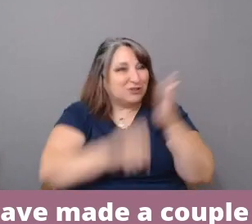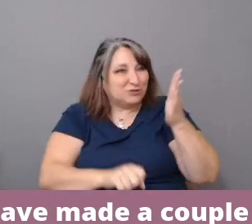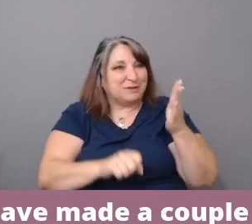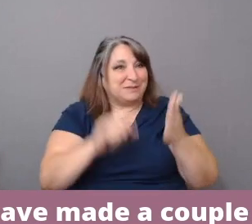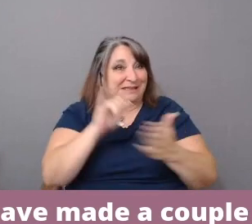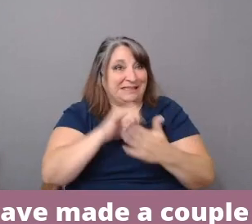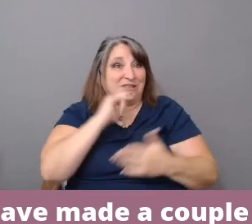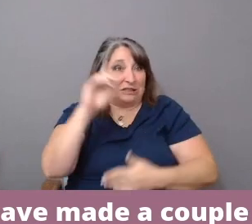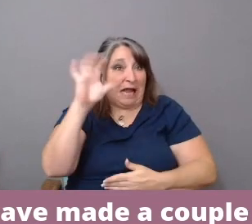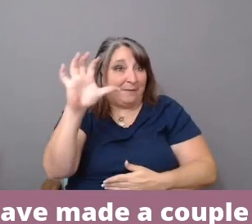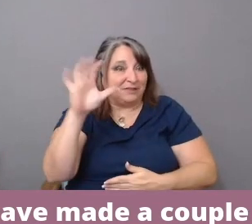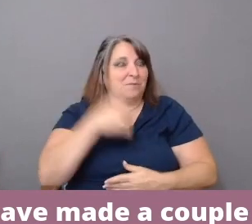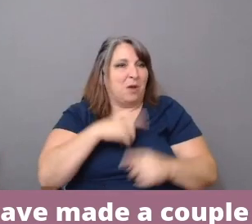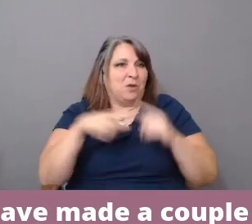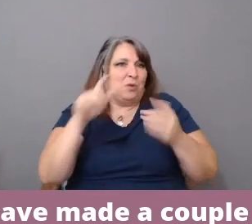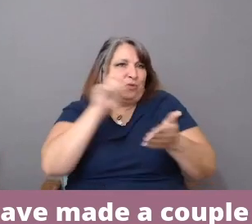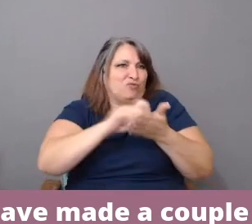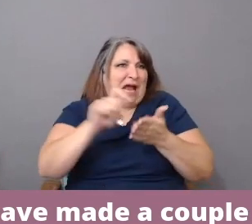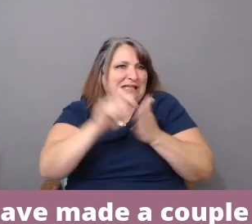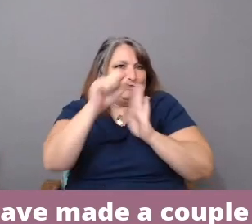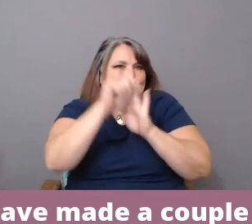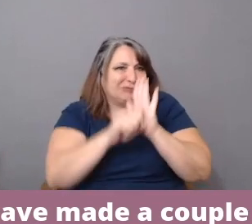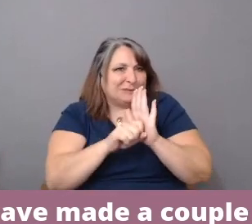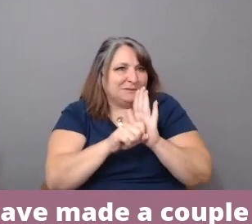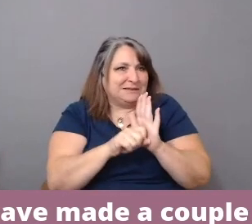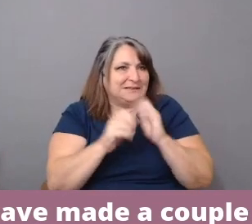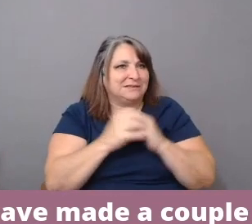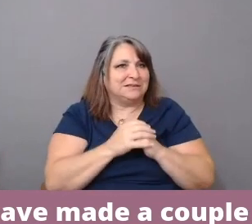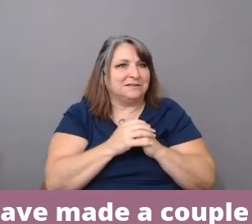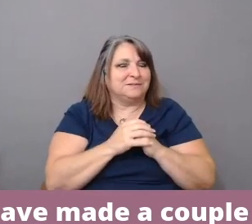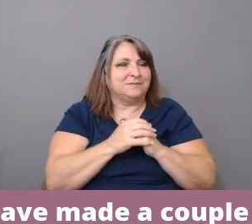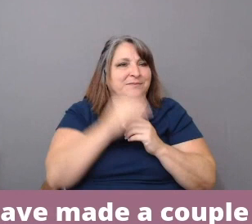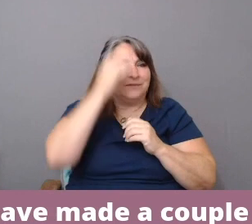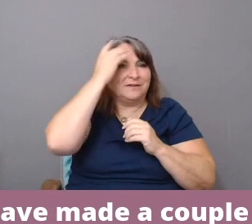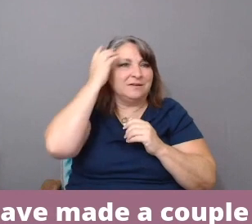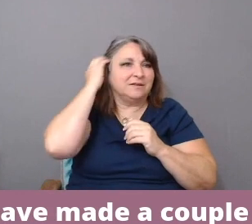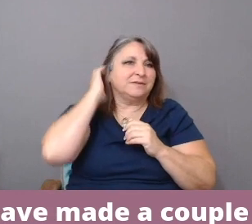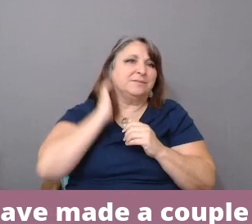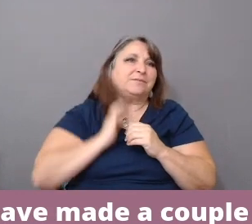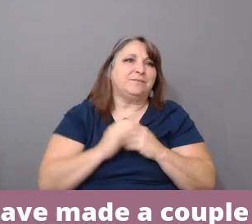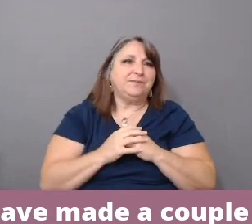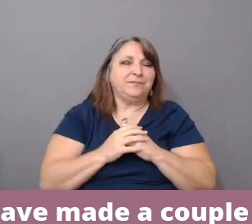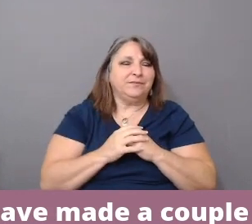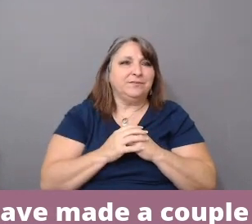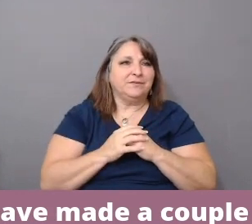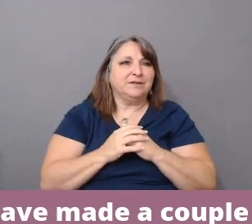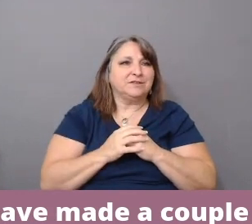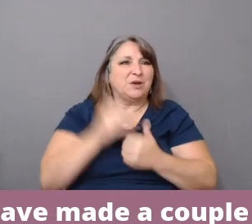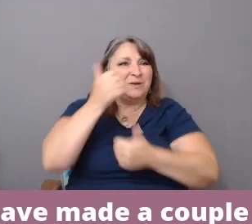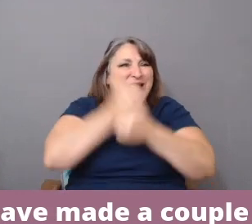But we were writing the scripts. And so the question of giving each story the form that it